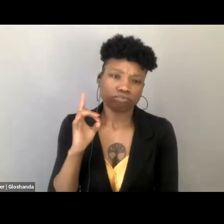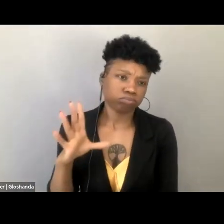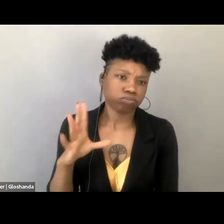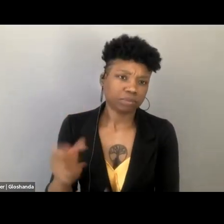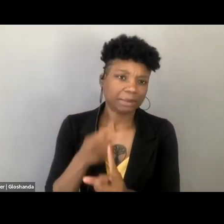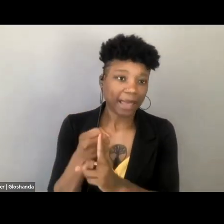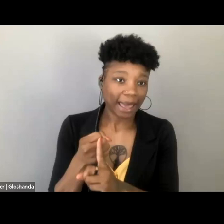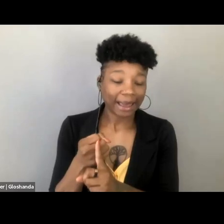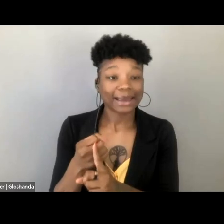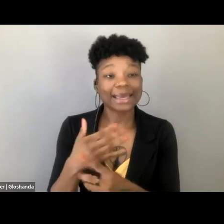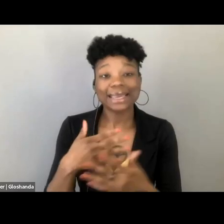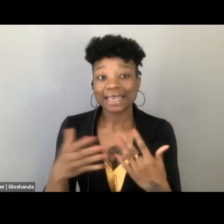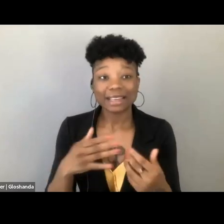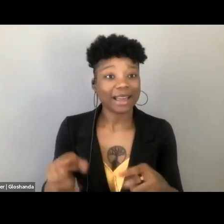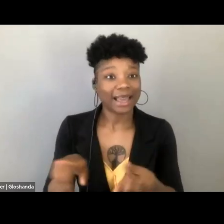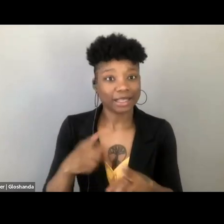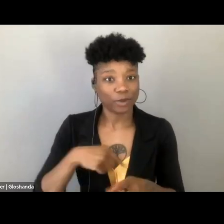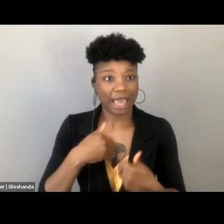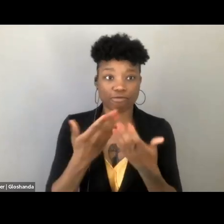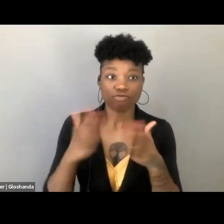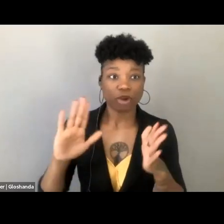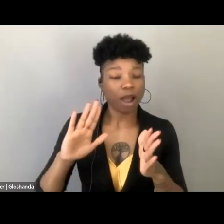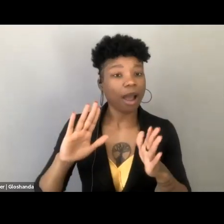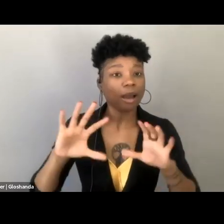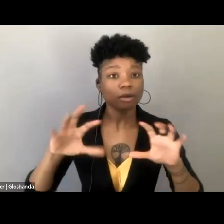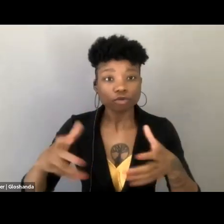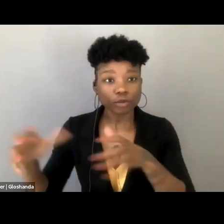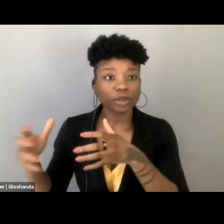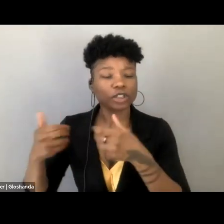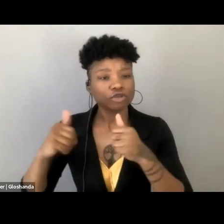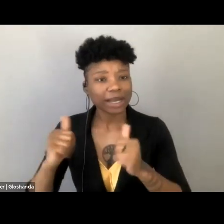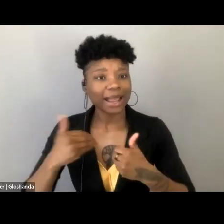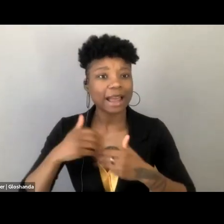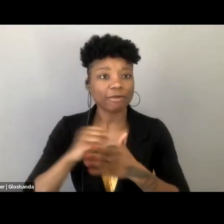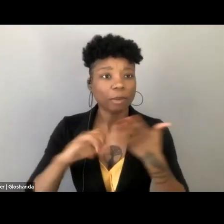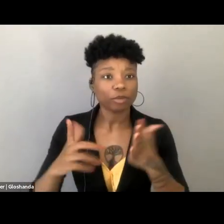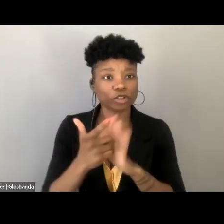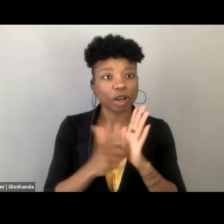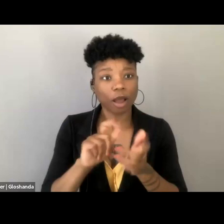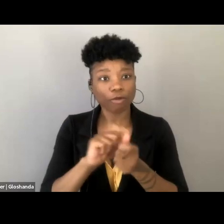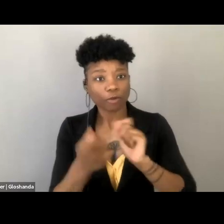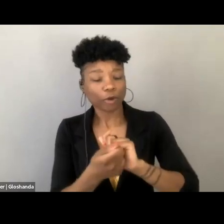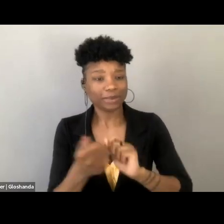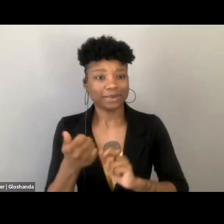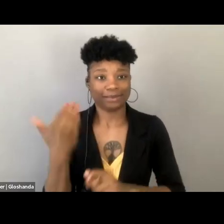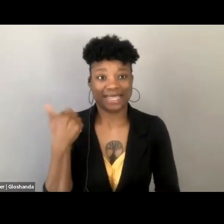So even as an energized and broad-based set of coalitions pushed for abortion law reforms in the 60s and 70s,